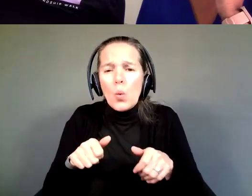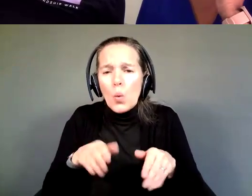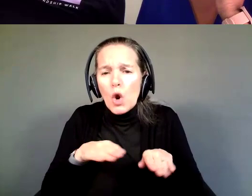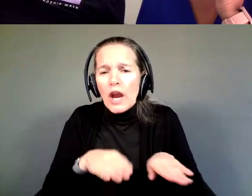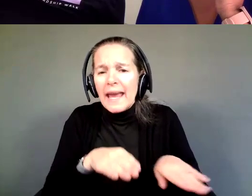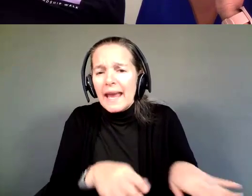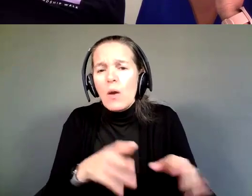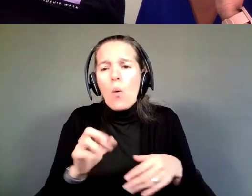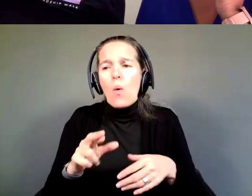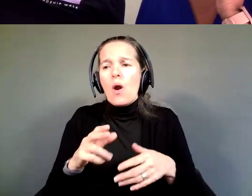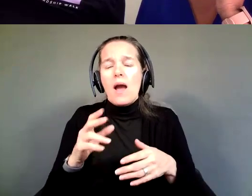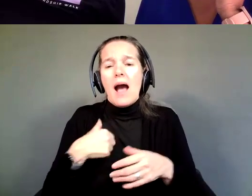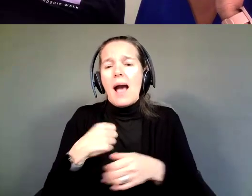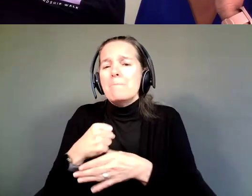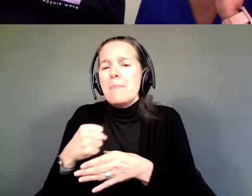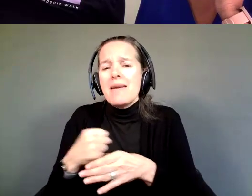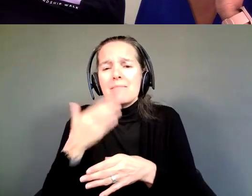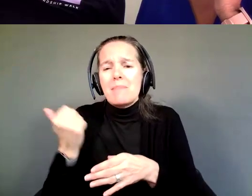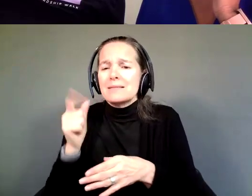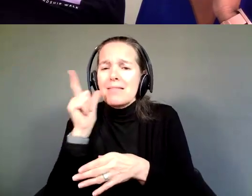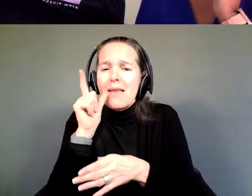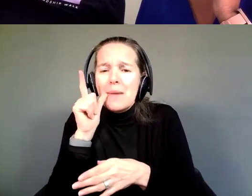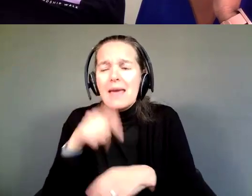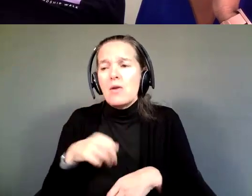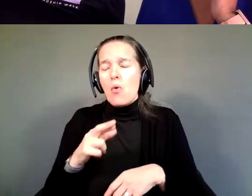or you know, "My greeting cards, they're out of this world."